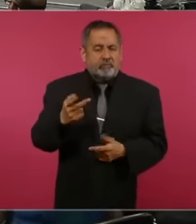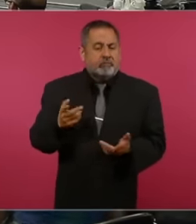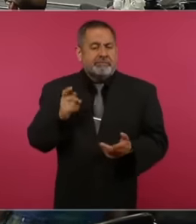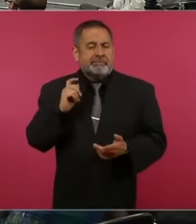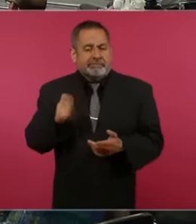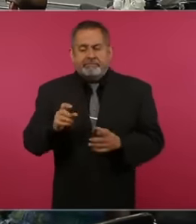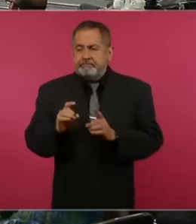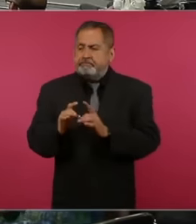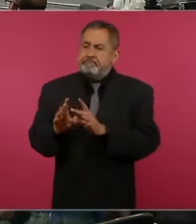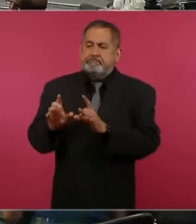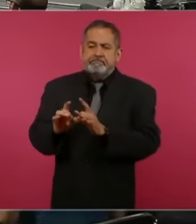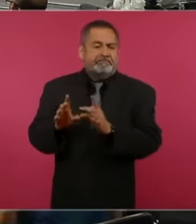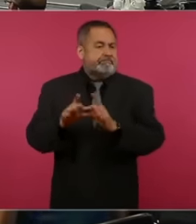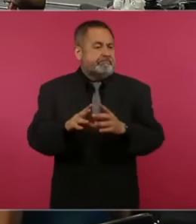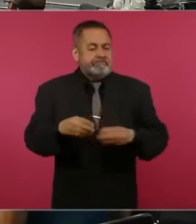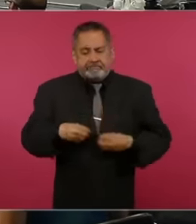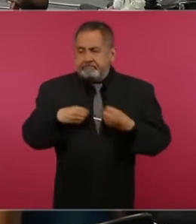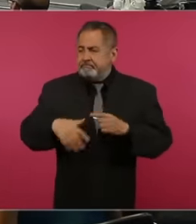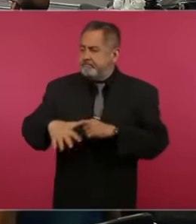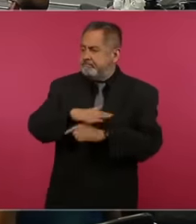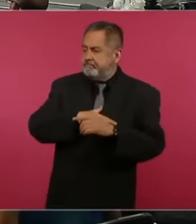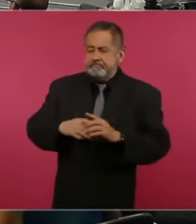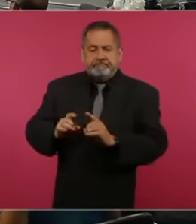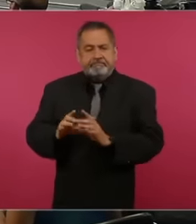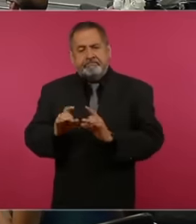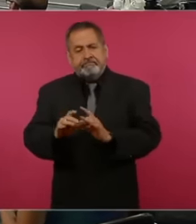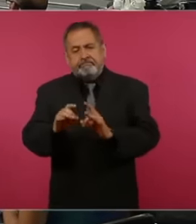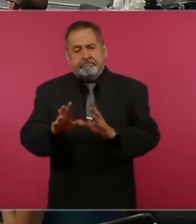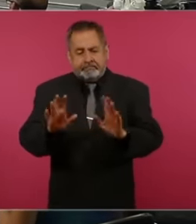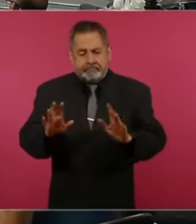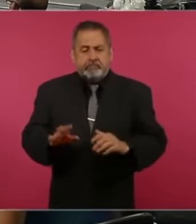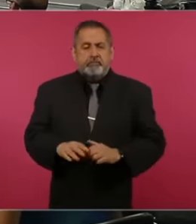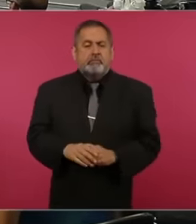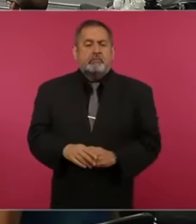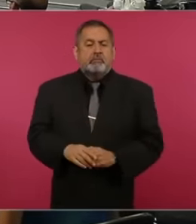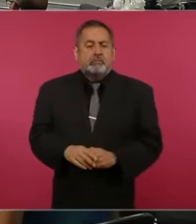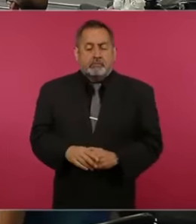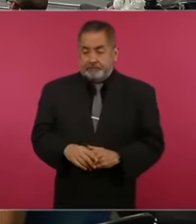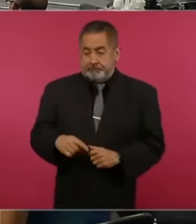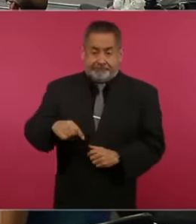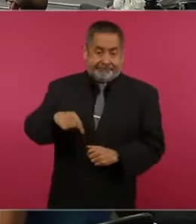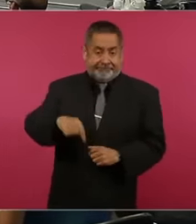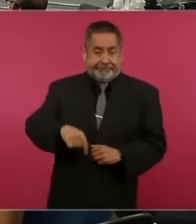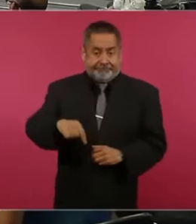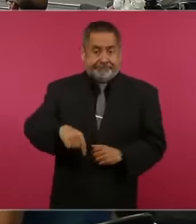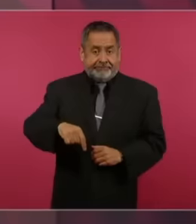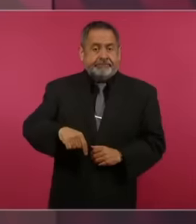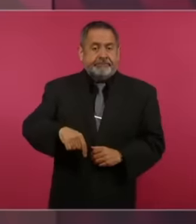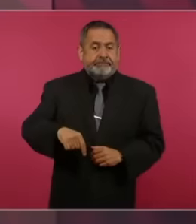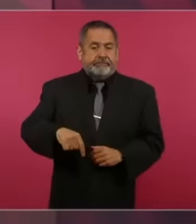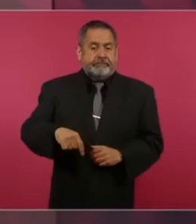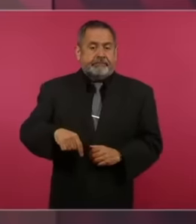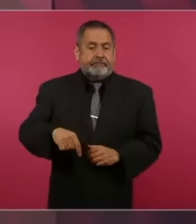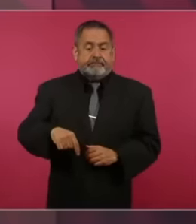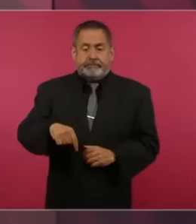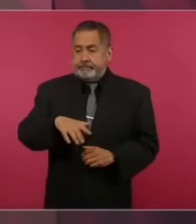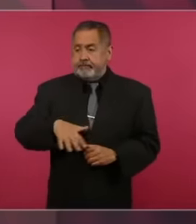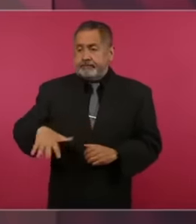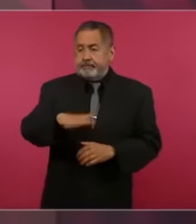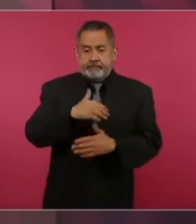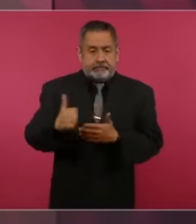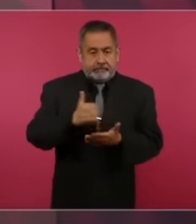circumstances, so here it is said